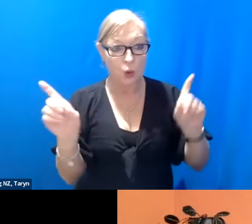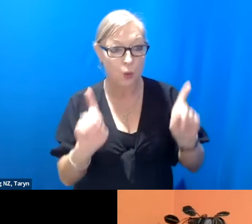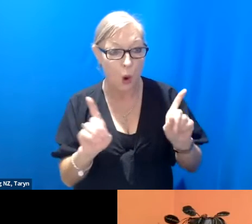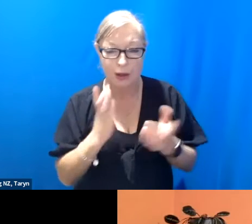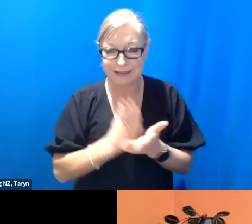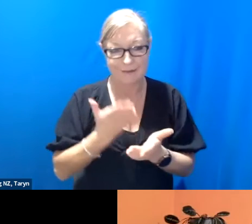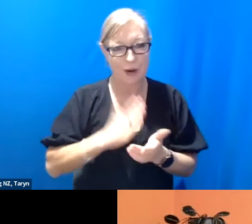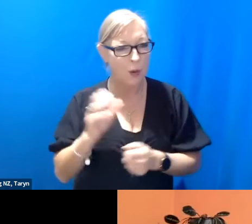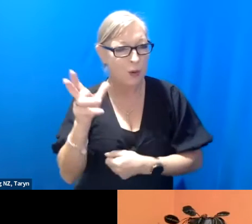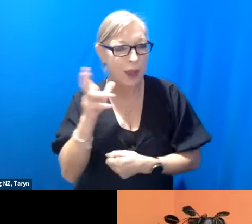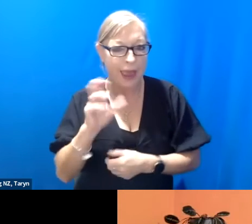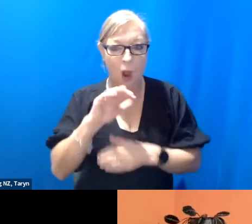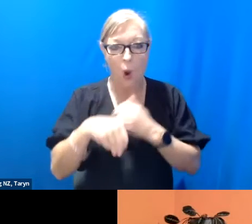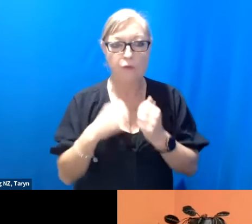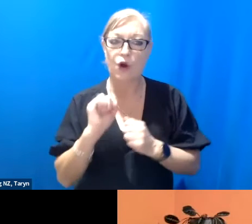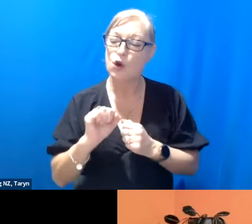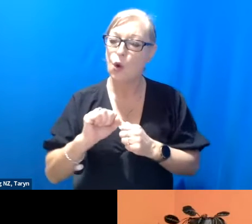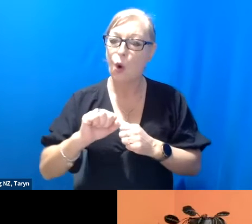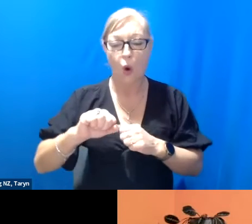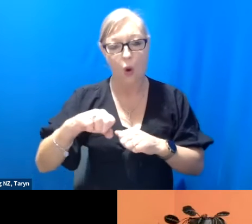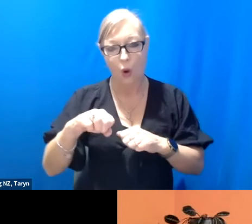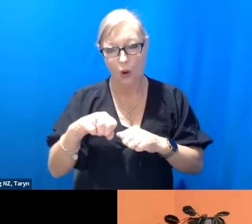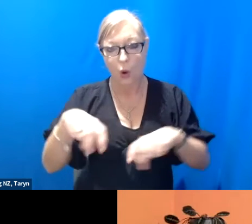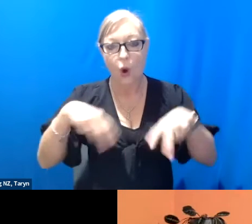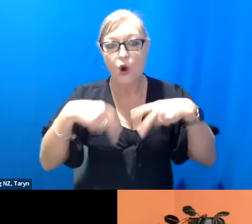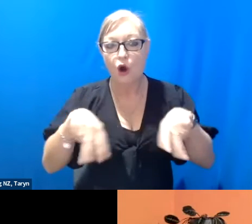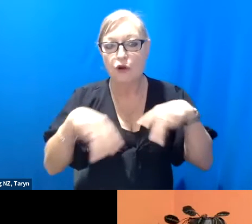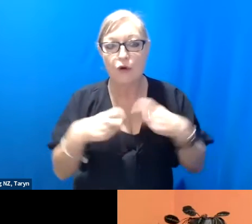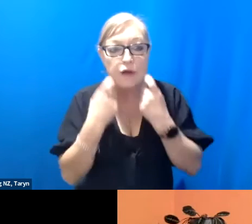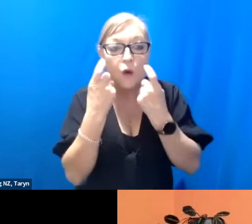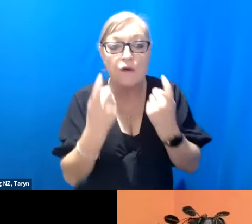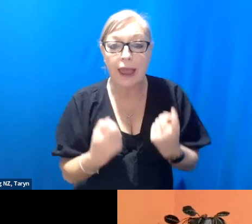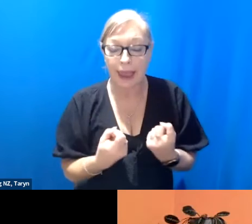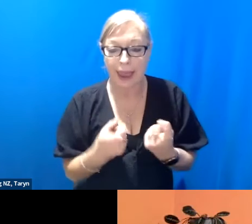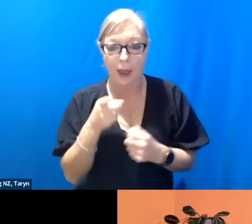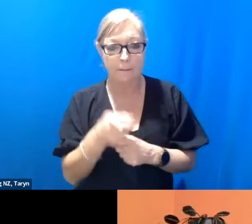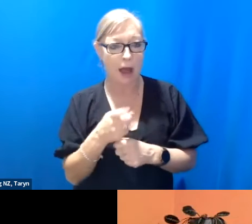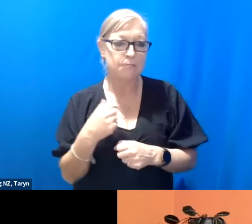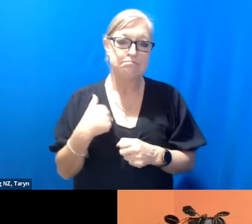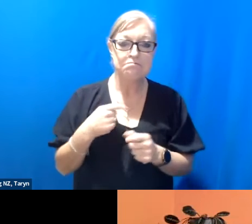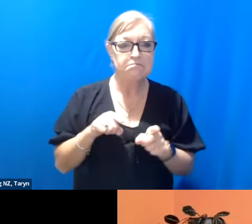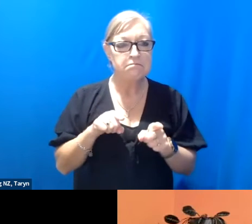your Choreography of Care, but what's on top for you? What would you most like to start with?